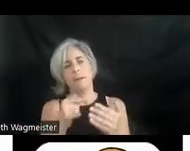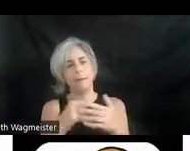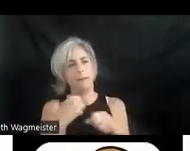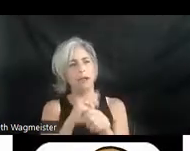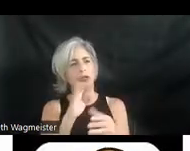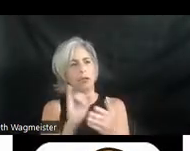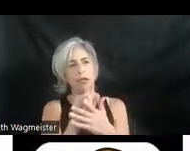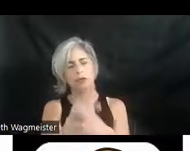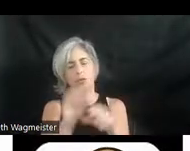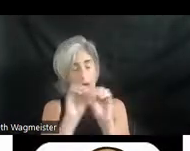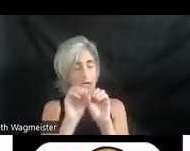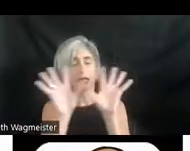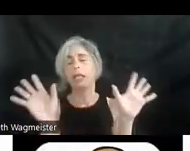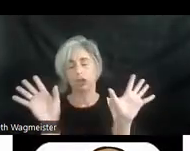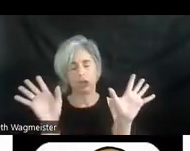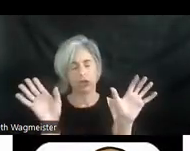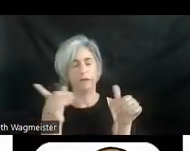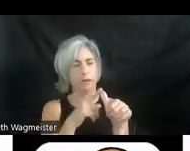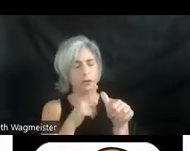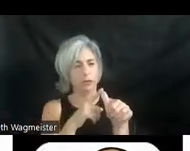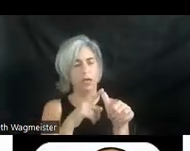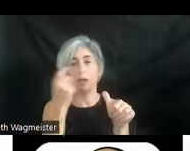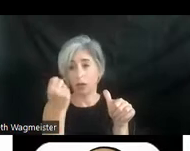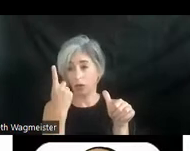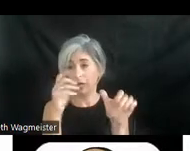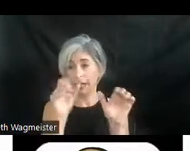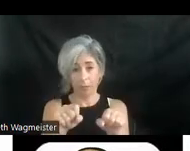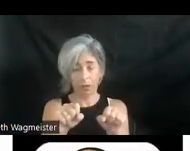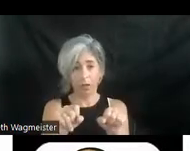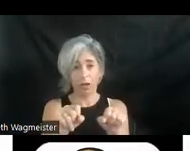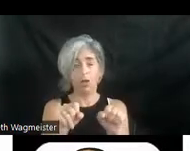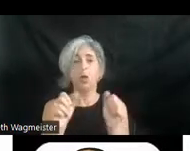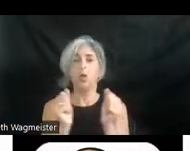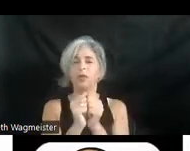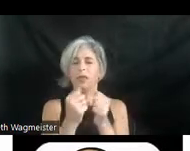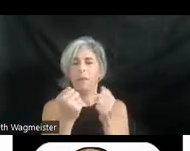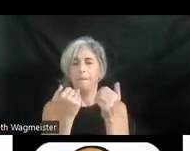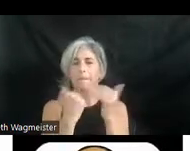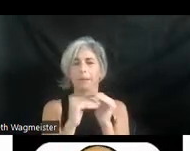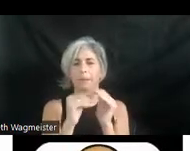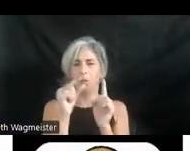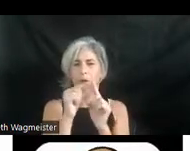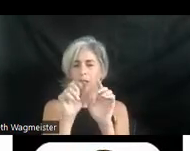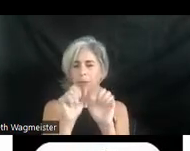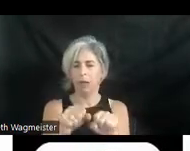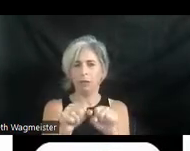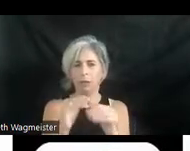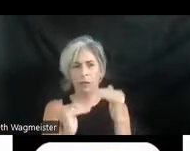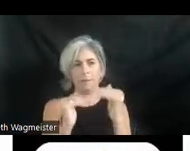clear and understandable but with as few words as possible. So there's a balancing act there.